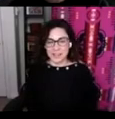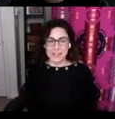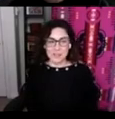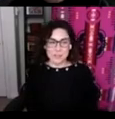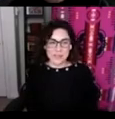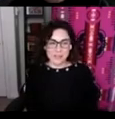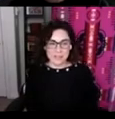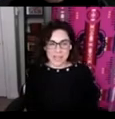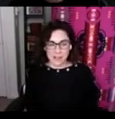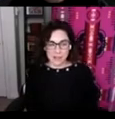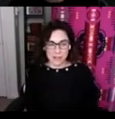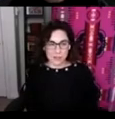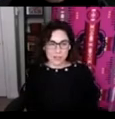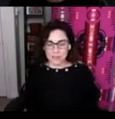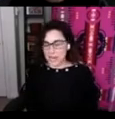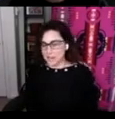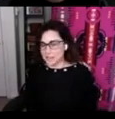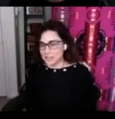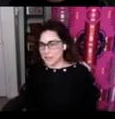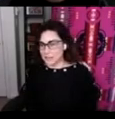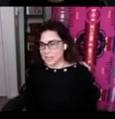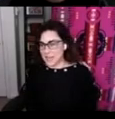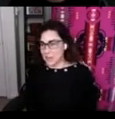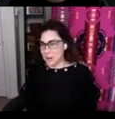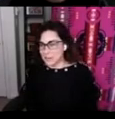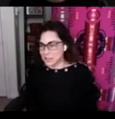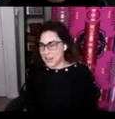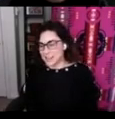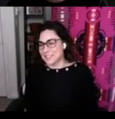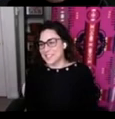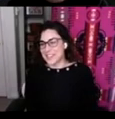you know speaking of standing on the shoulders of giants you know I'm standing amongst giants